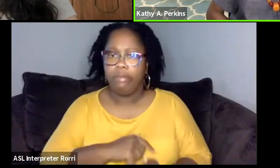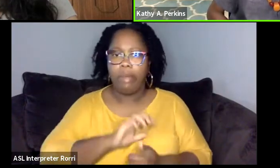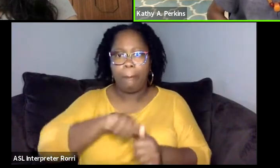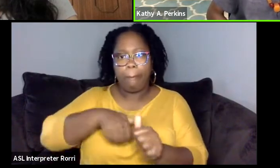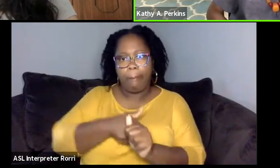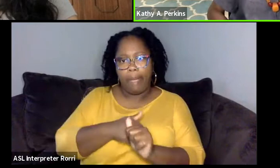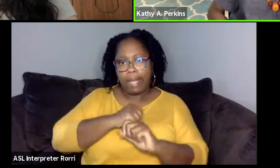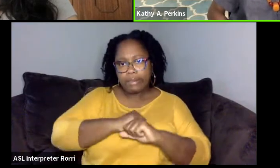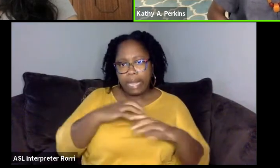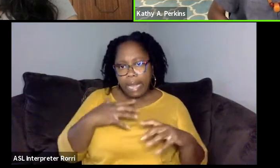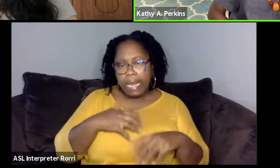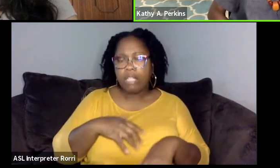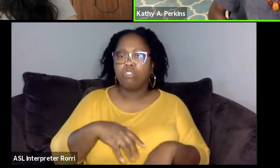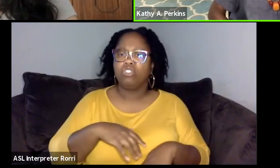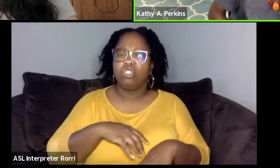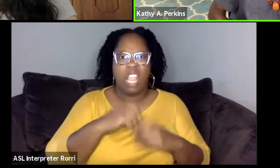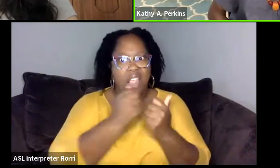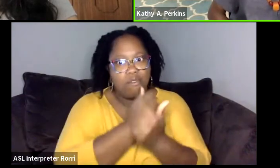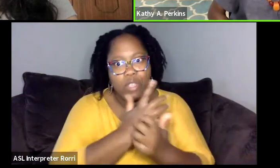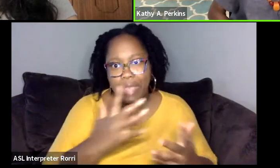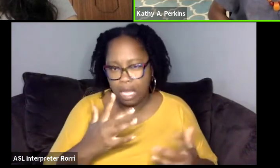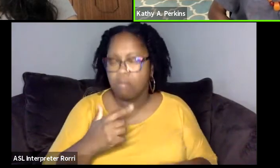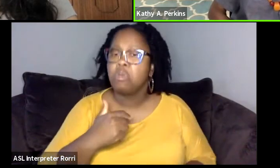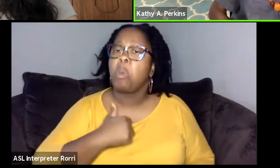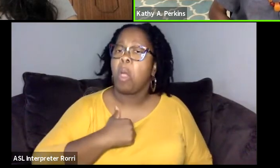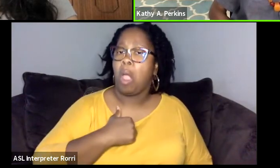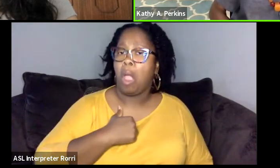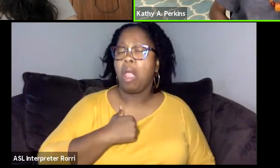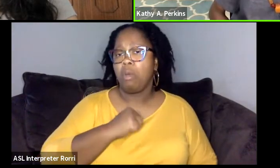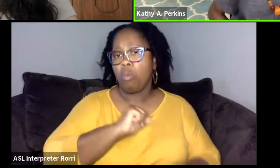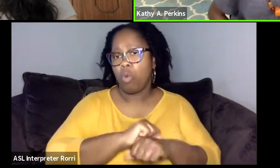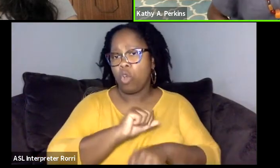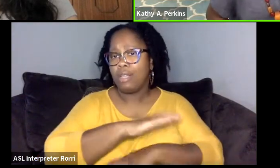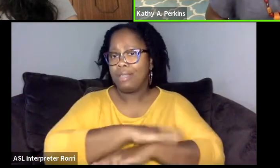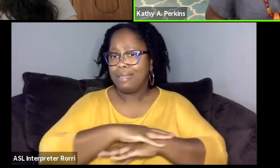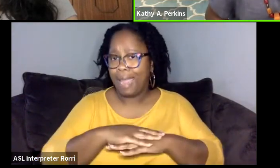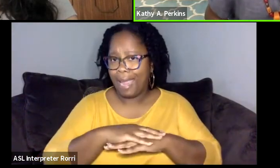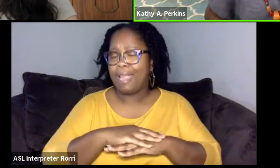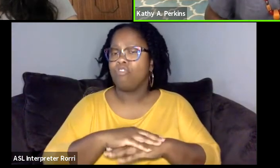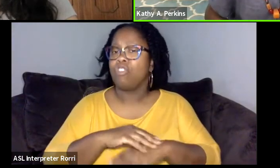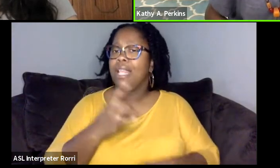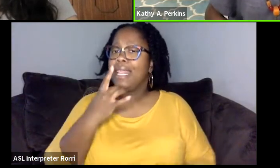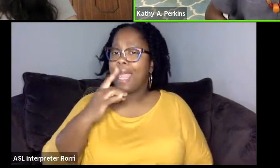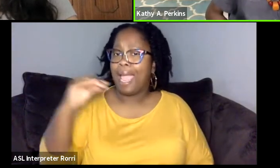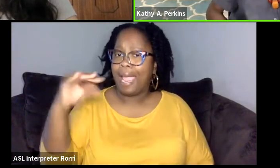I was stage crew and lighting crew for this play by Alice Childress called "Wine in the Wilderness"